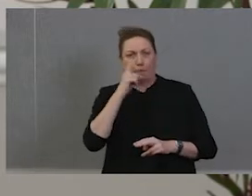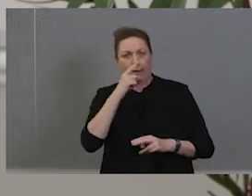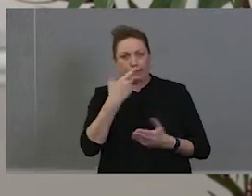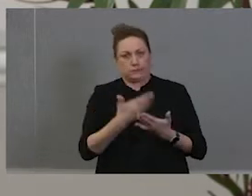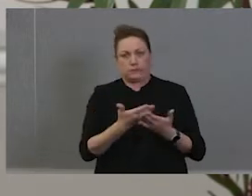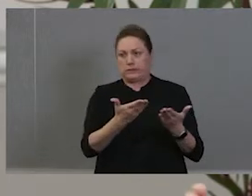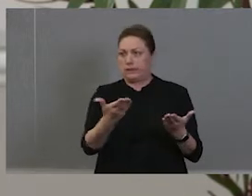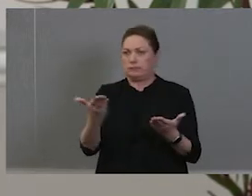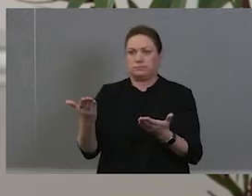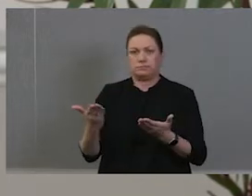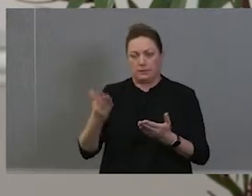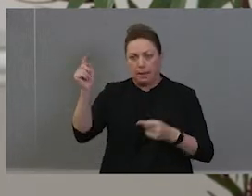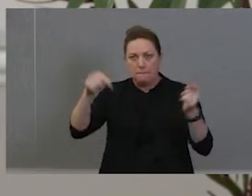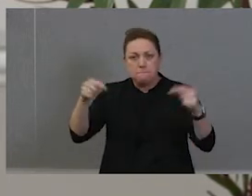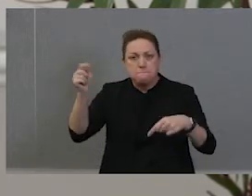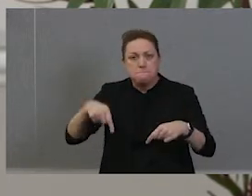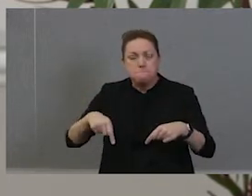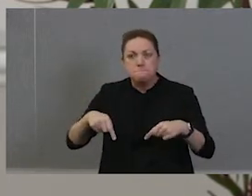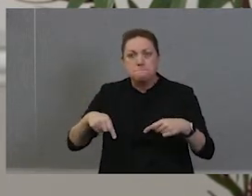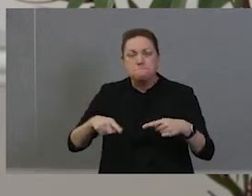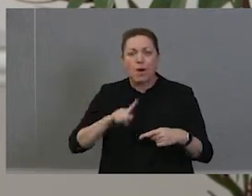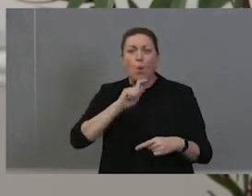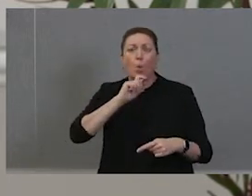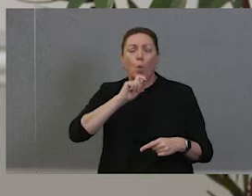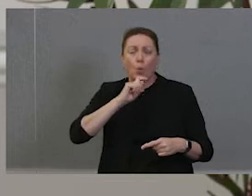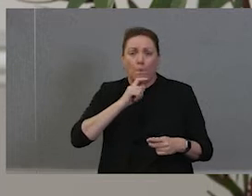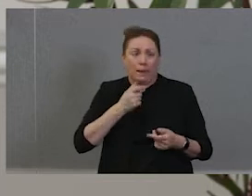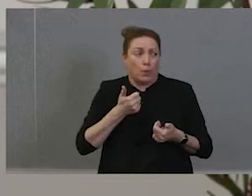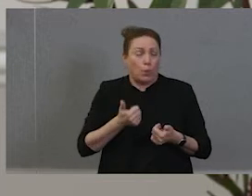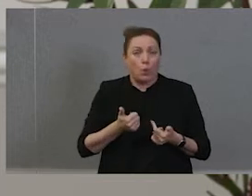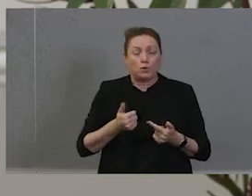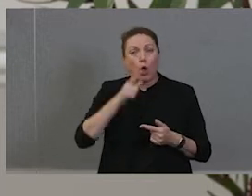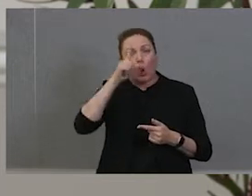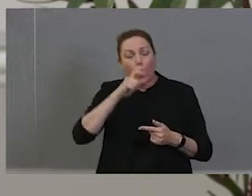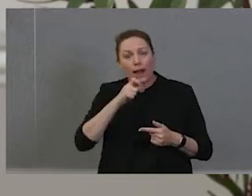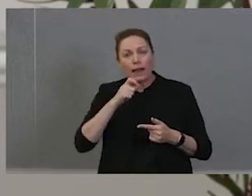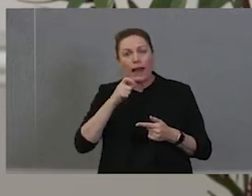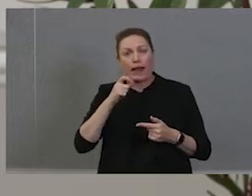they're coming together. So we can all think together. Wish